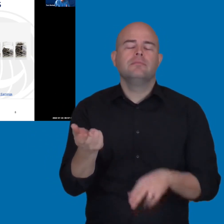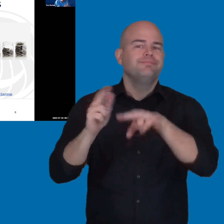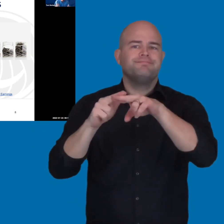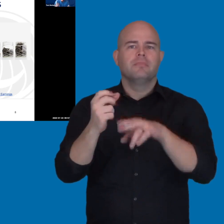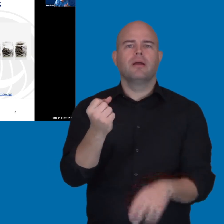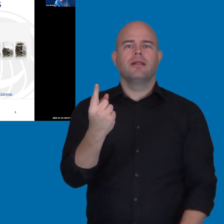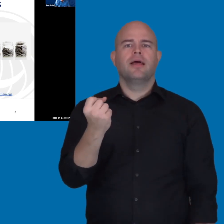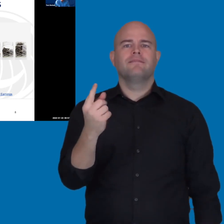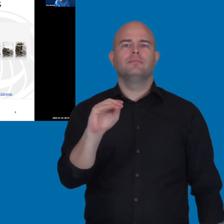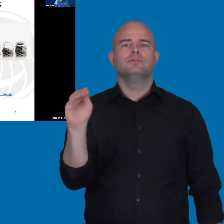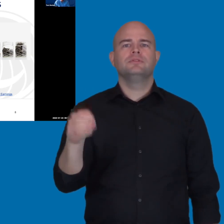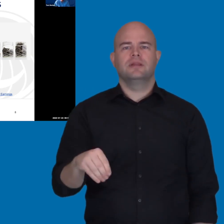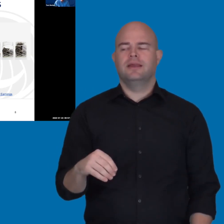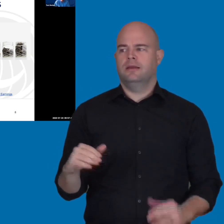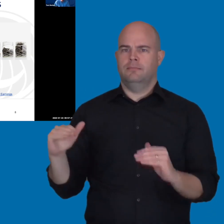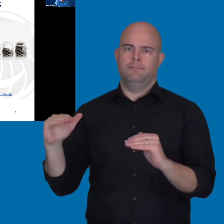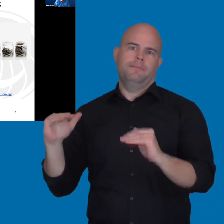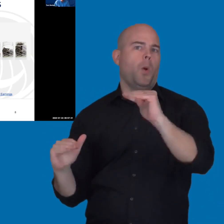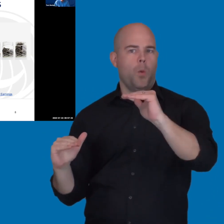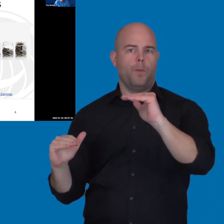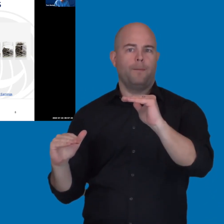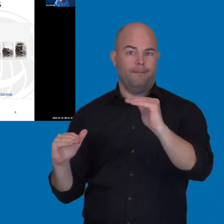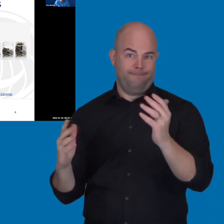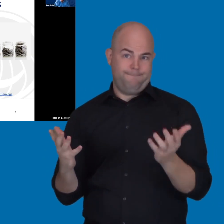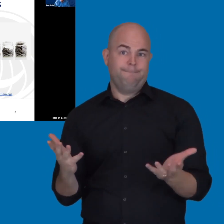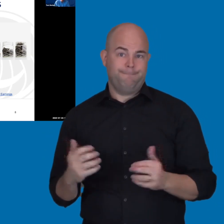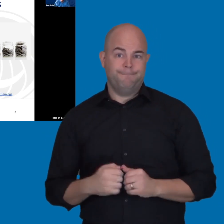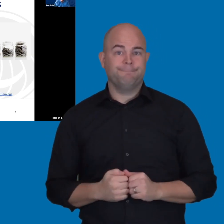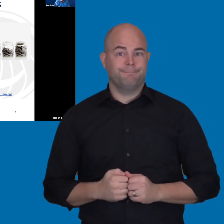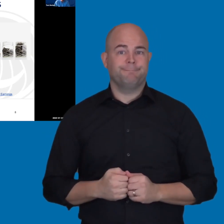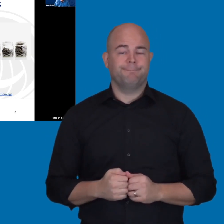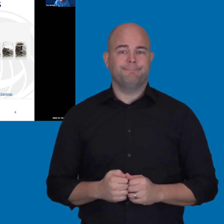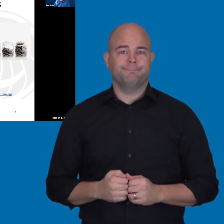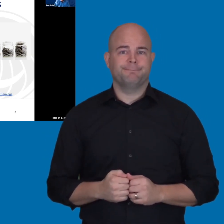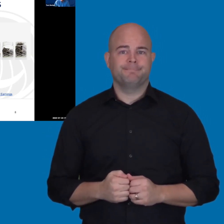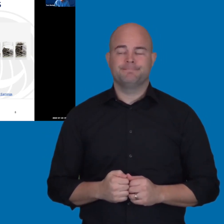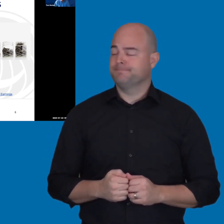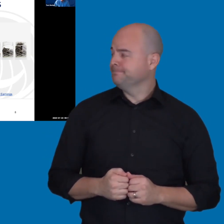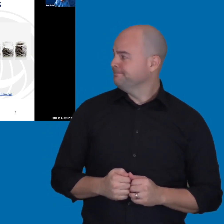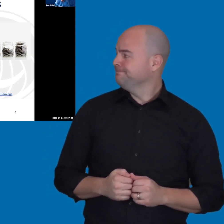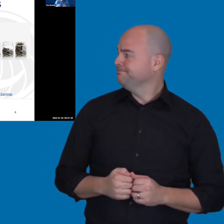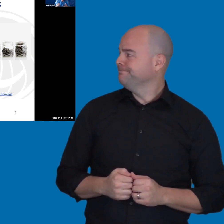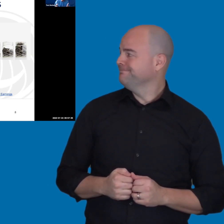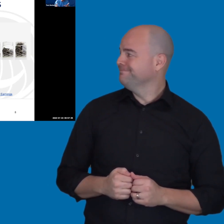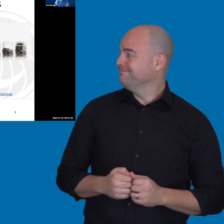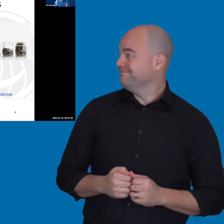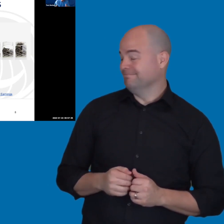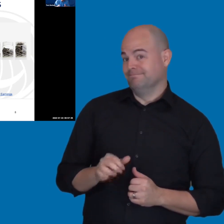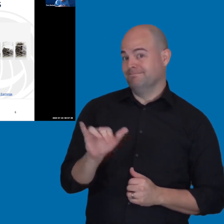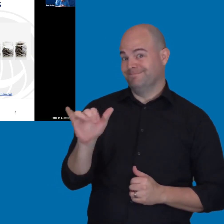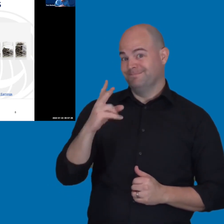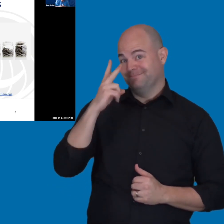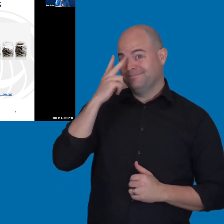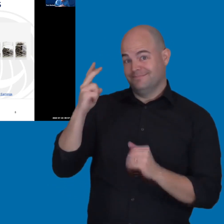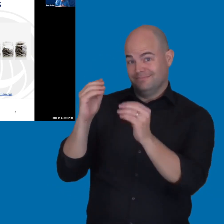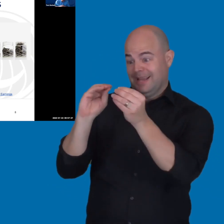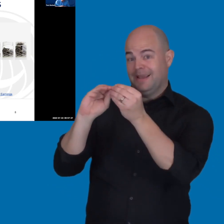So, that's a really big disparity there. The thing you can see on the numbers is